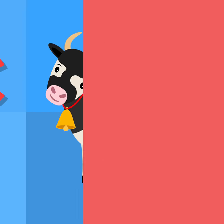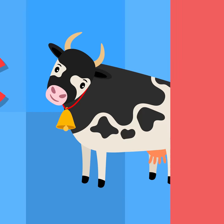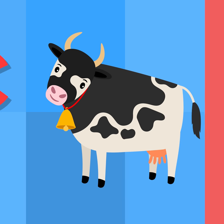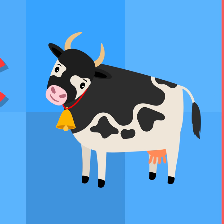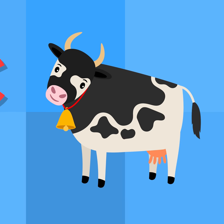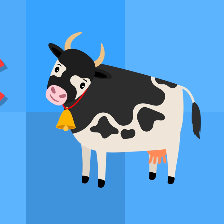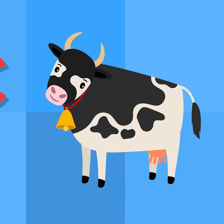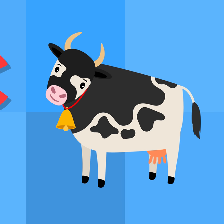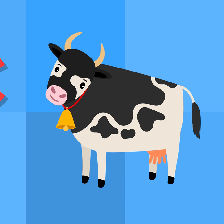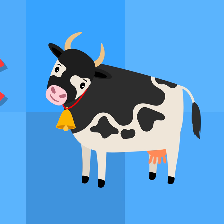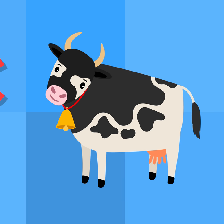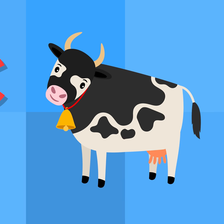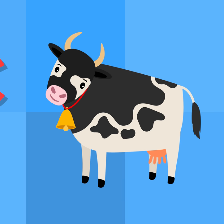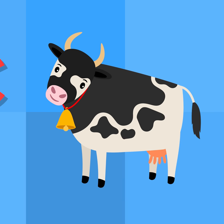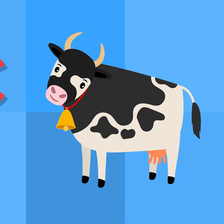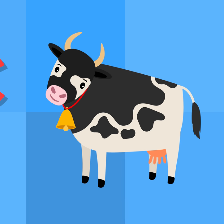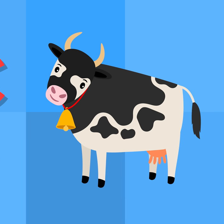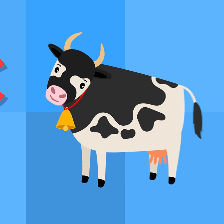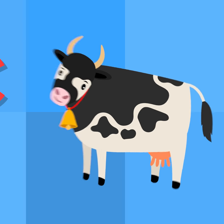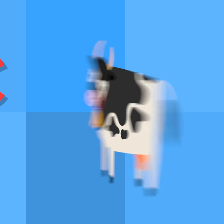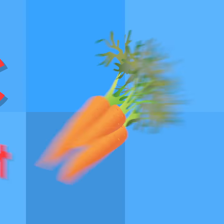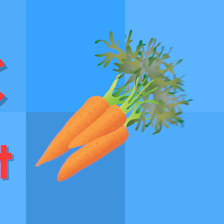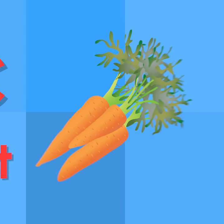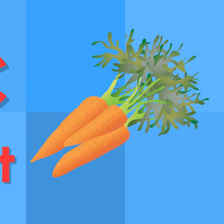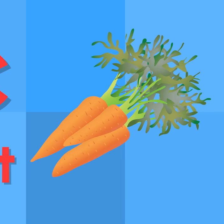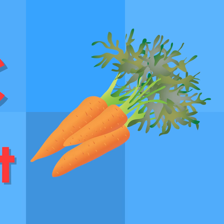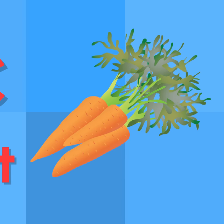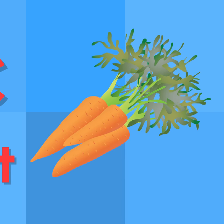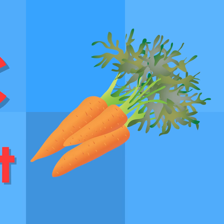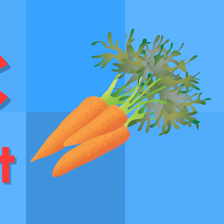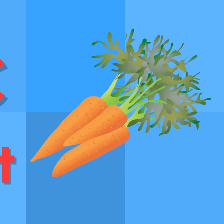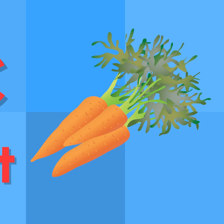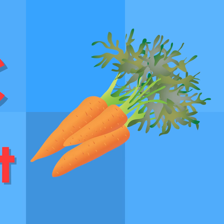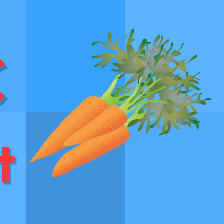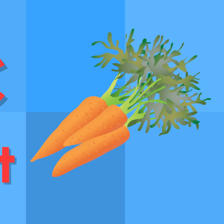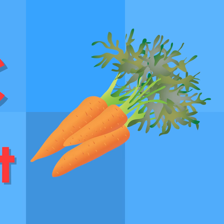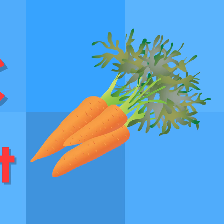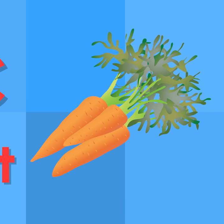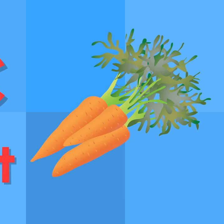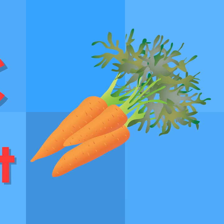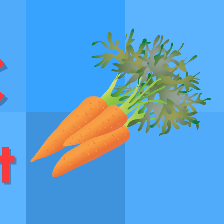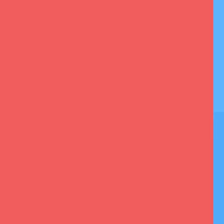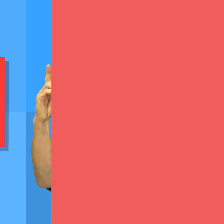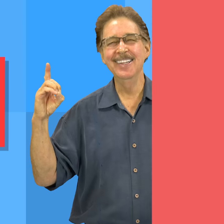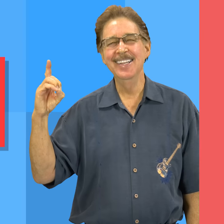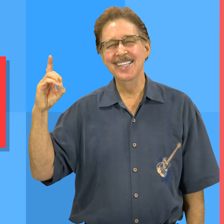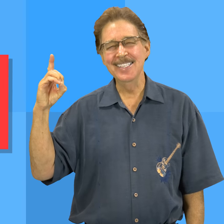/c/ /c/ cow /c/ /c/ carrot